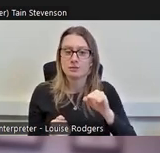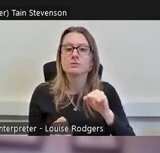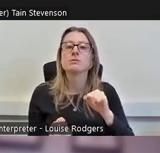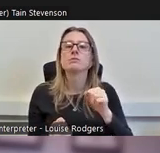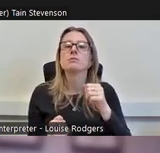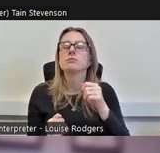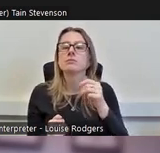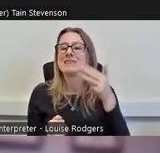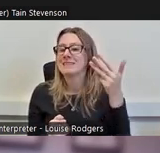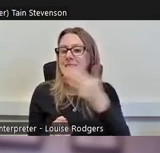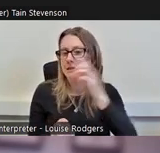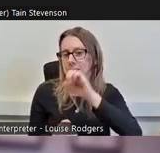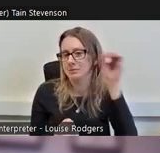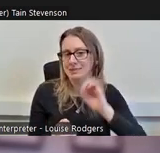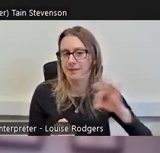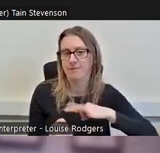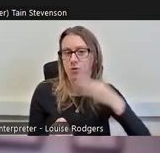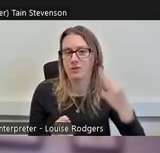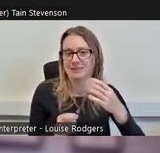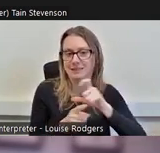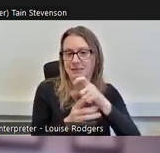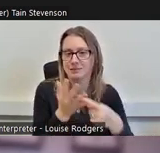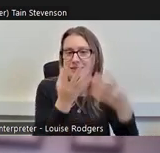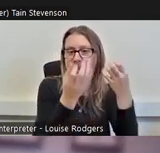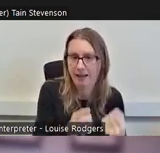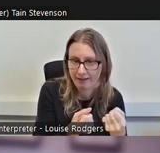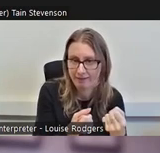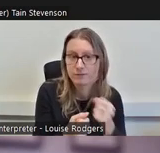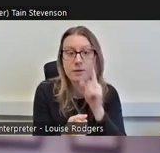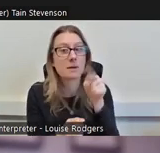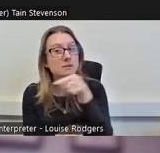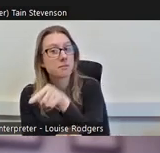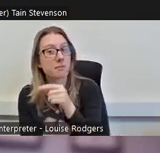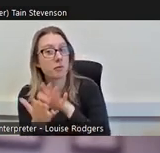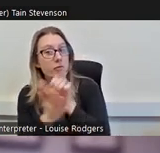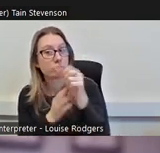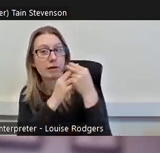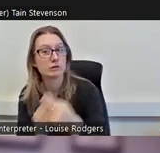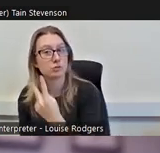of volunteers have a disability, but it's 21% for culture and heritage. So again,